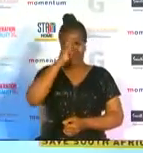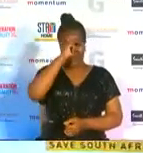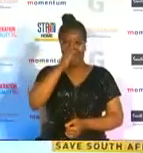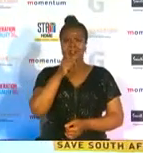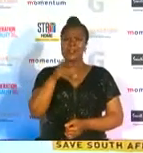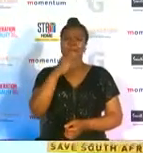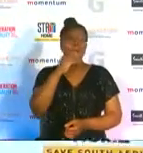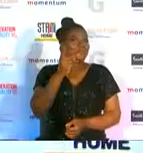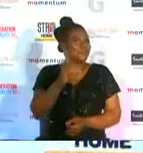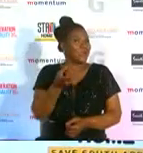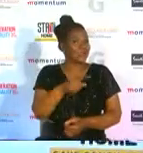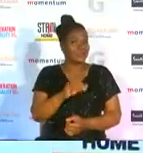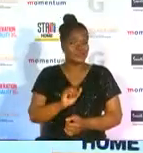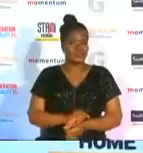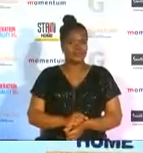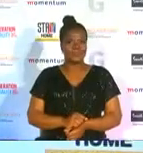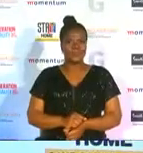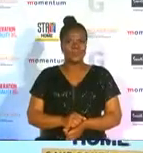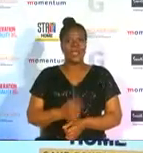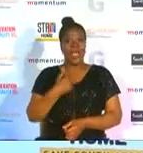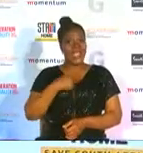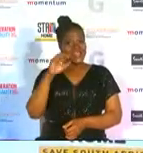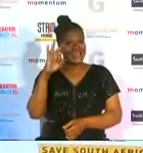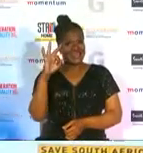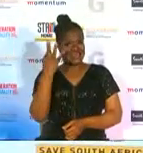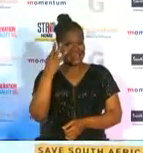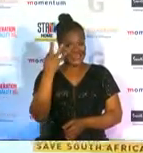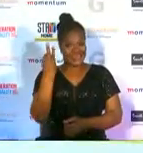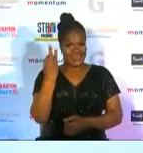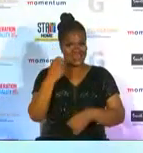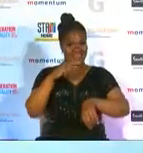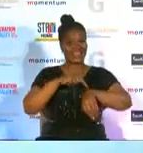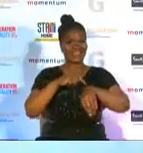for you actually it's my third time i'm nominated the first time i get into the top three and i win it